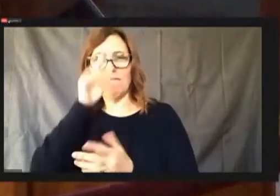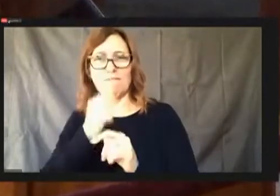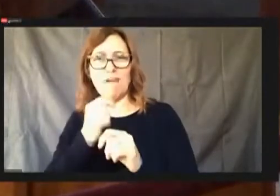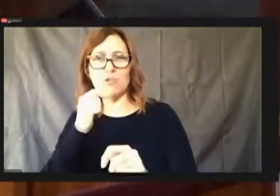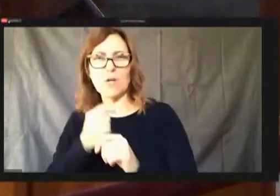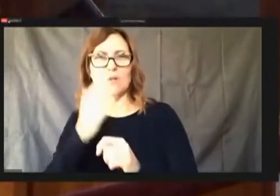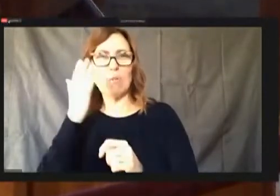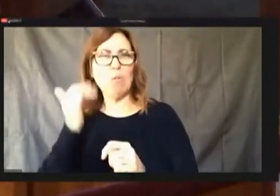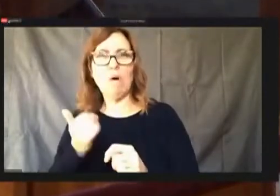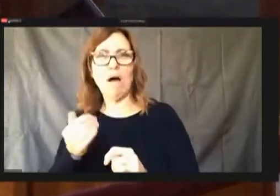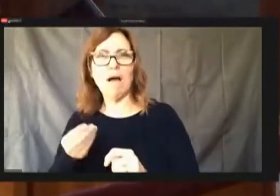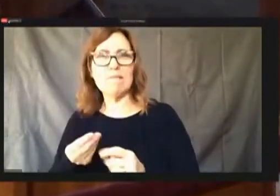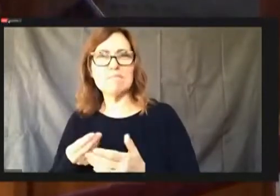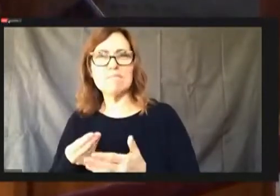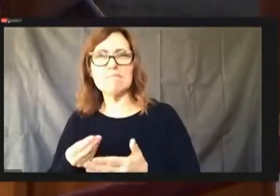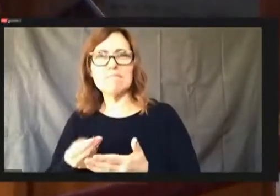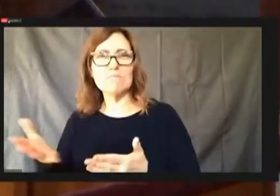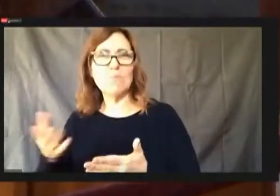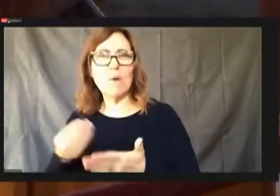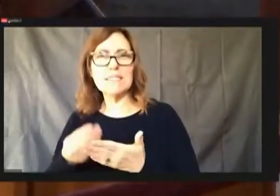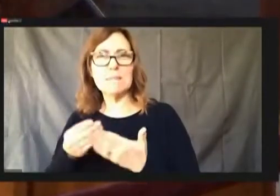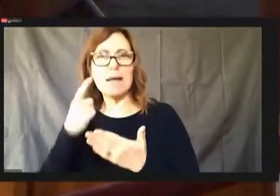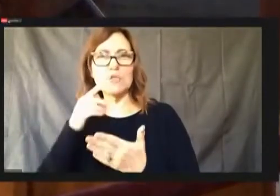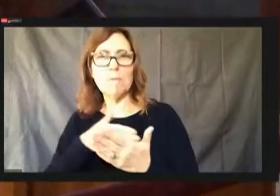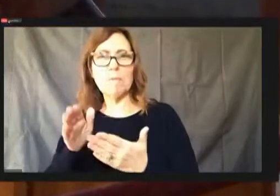where I suggested actually we get the funds but I'm not sure if this, I